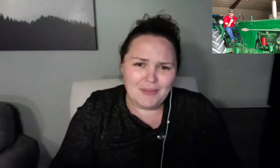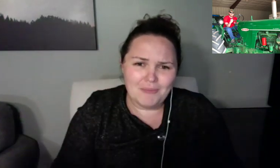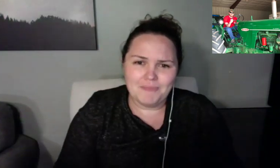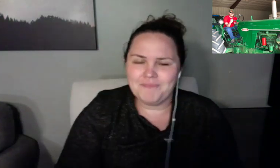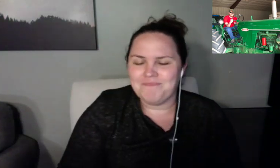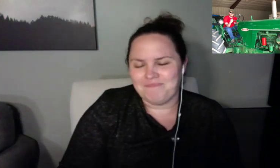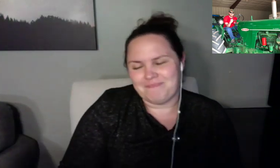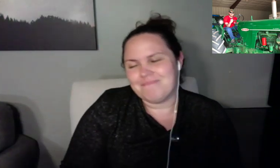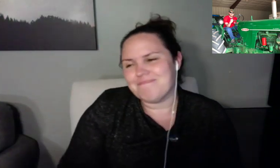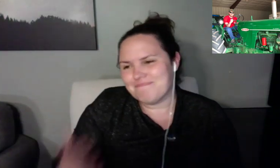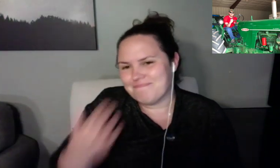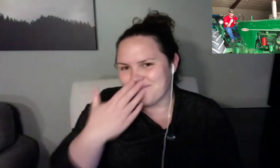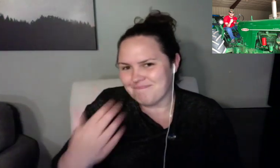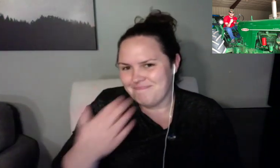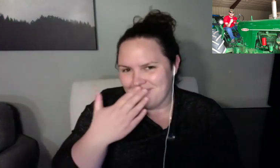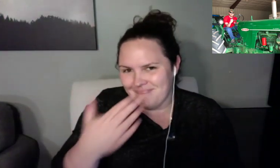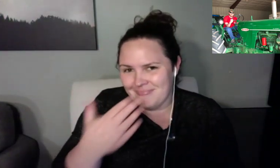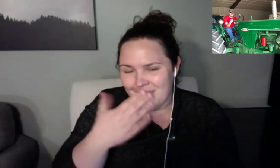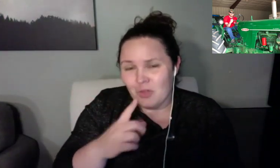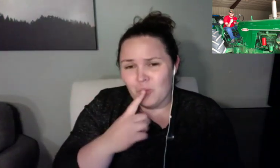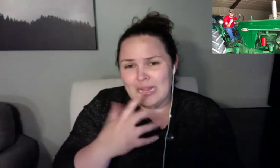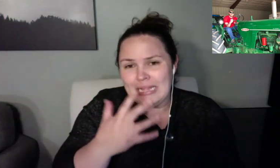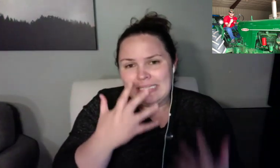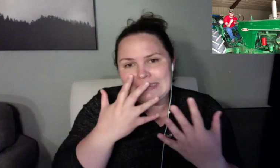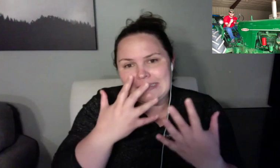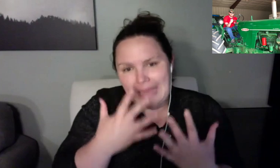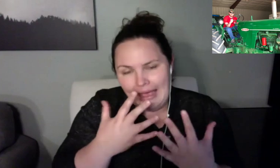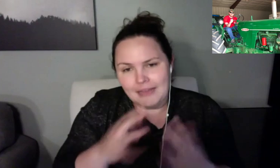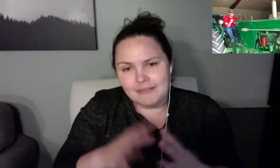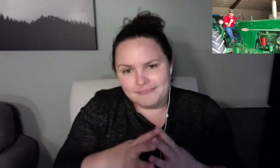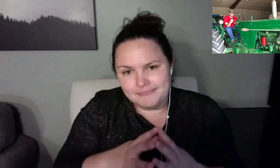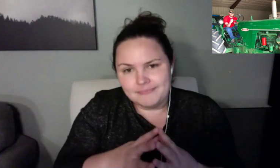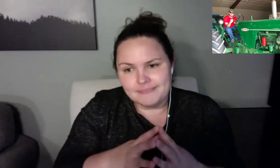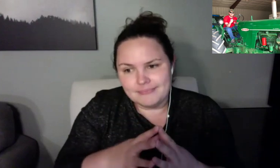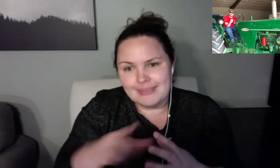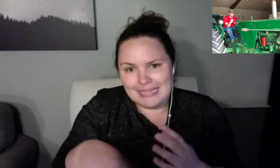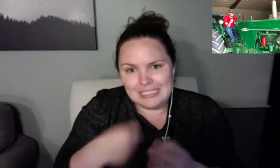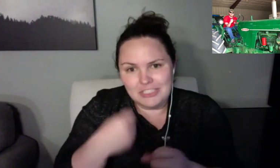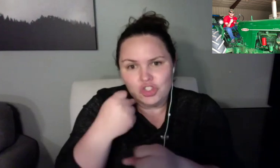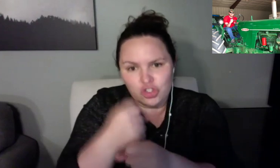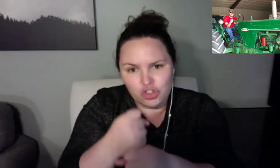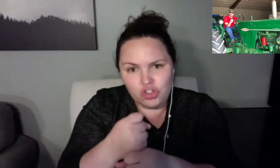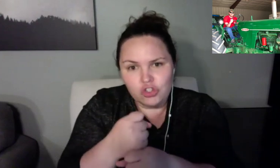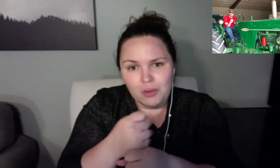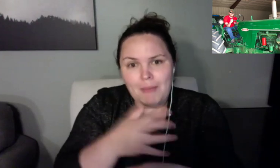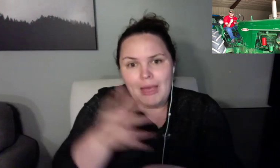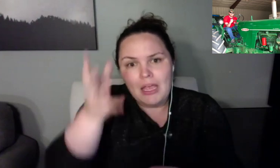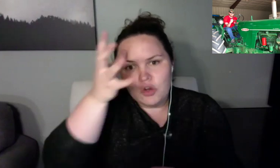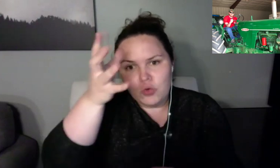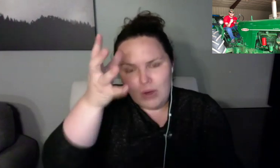Jen: And then Teresa asks, first she said your drawing is wonderful.